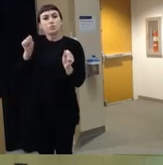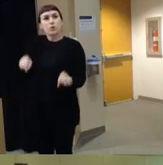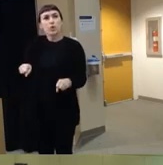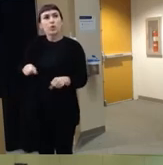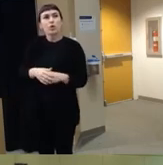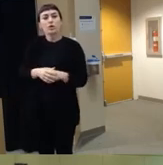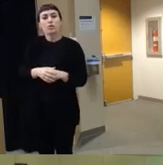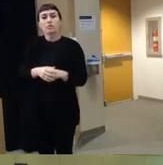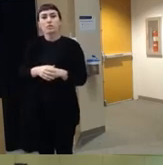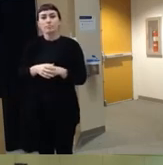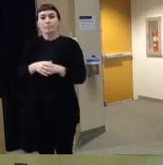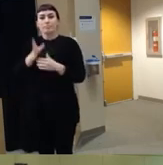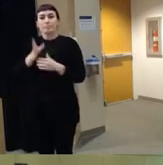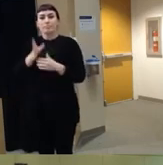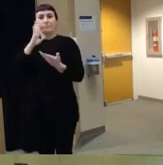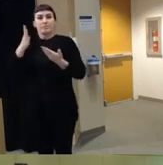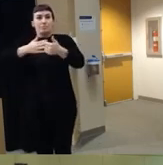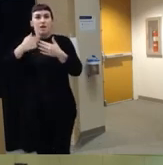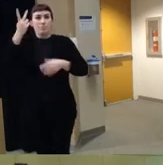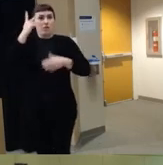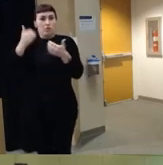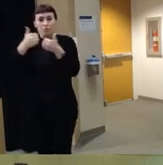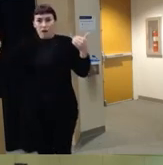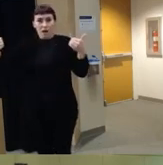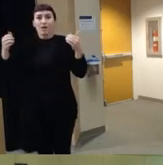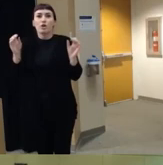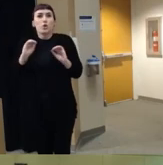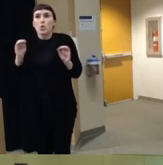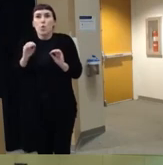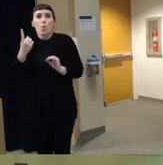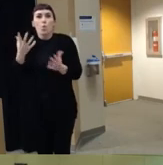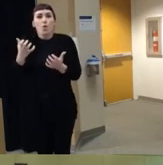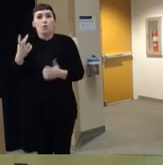across political divides right right because no one wants to obviously see unintentional firearm